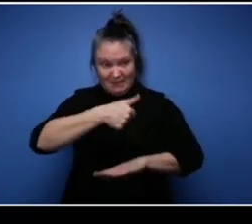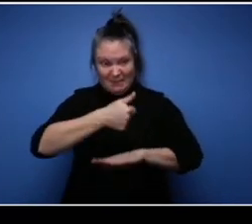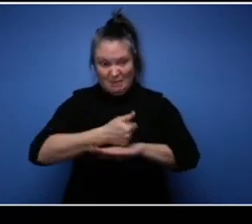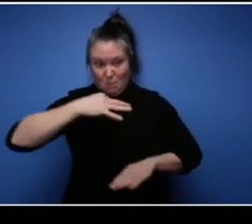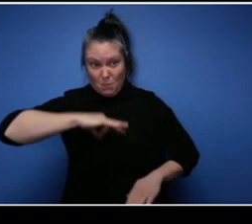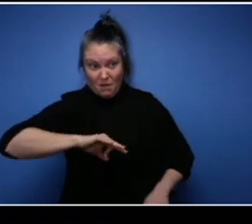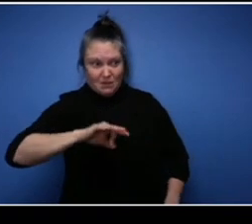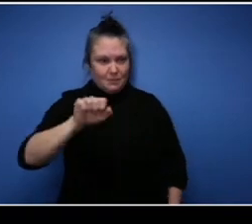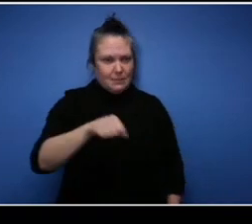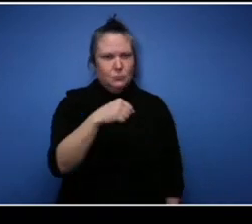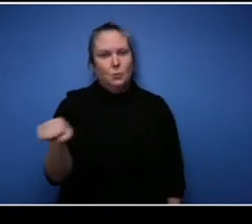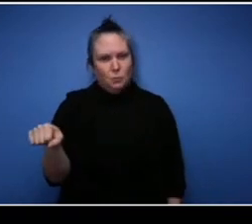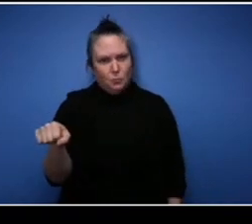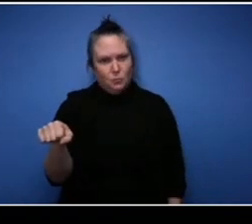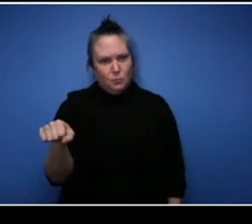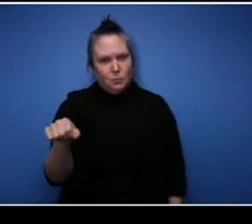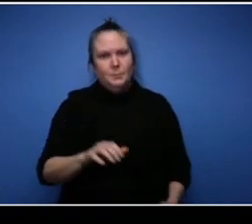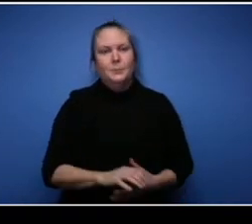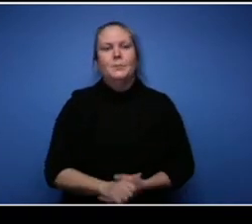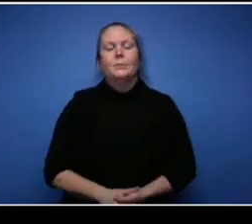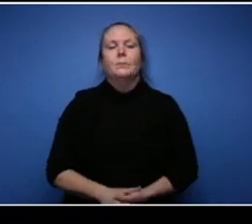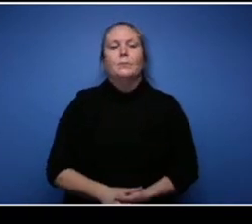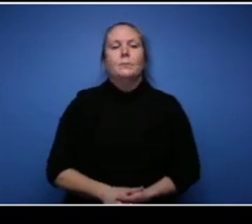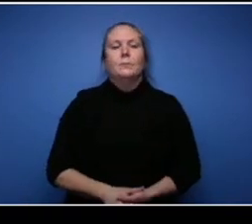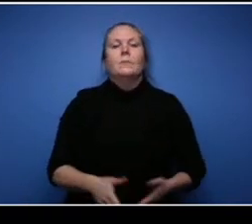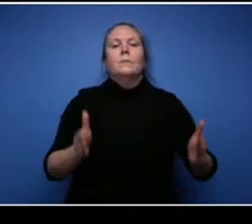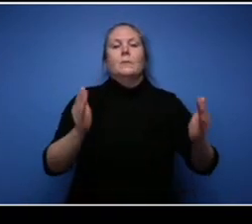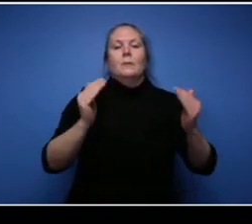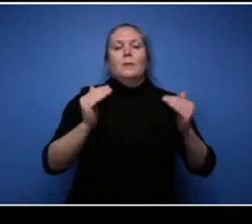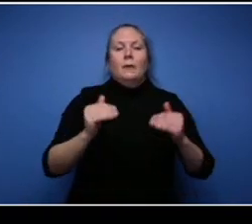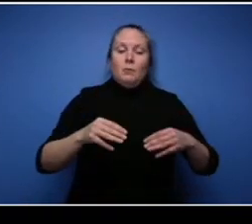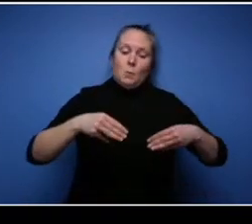do your marketing plan then you have to do your business plan. I know everybody hates